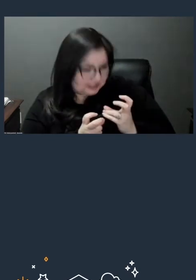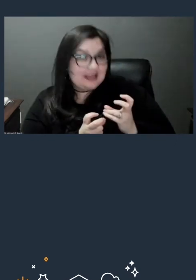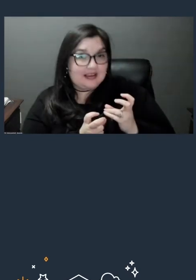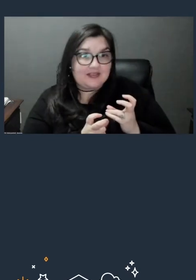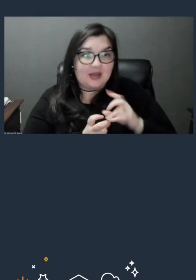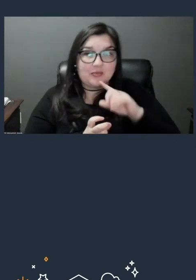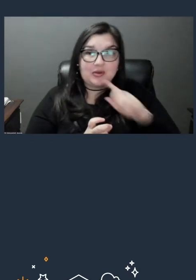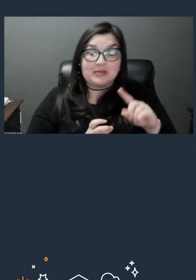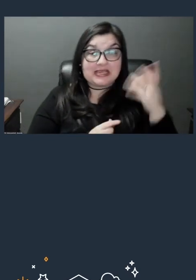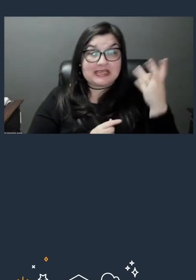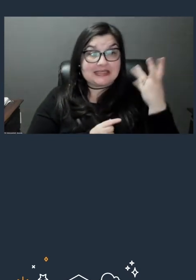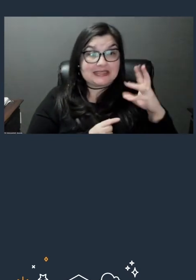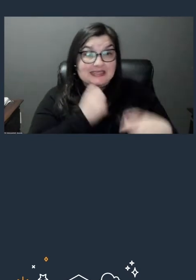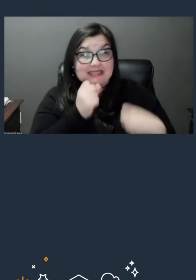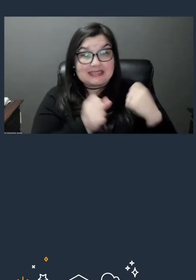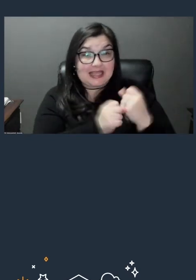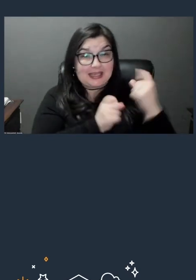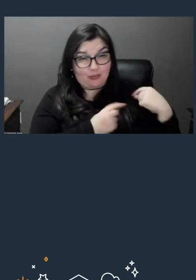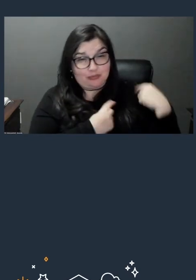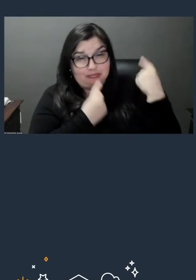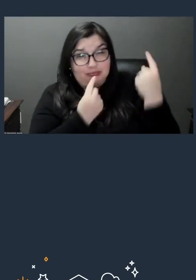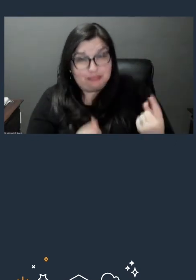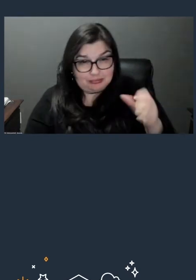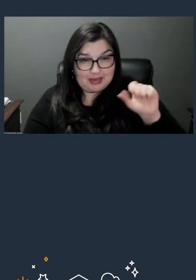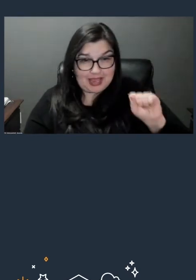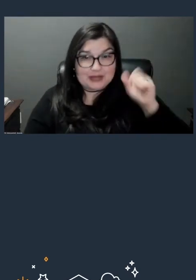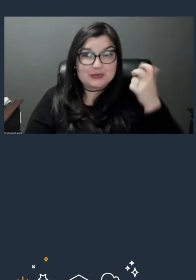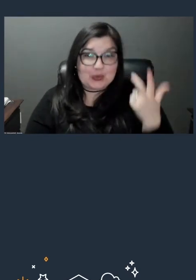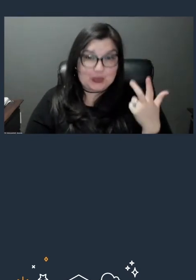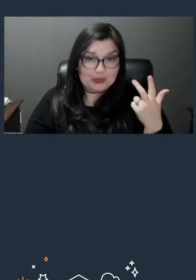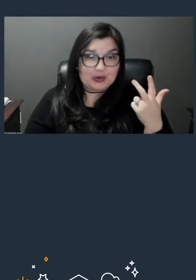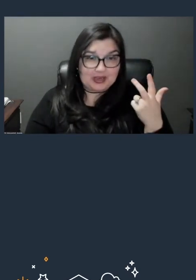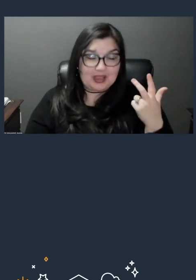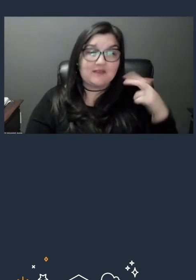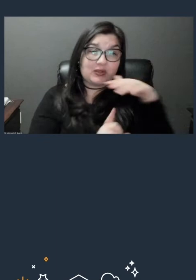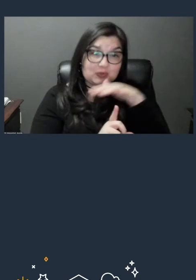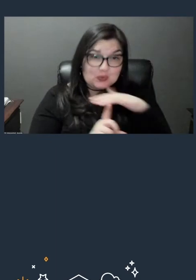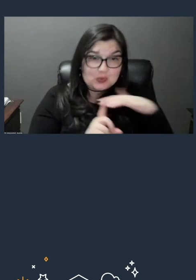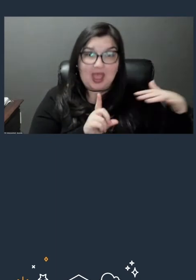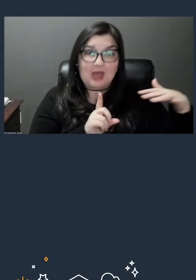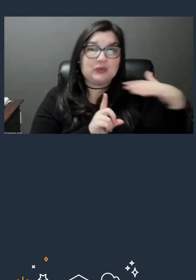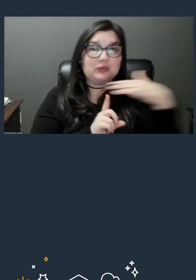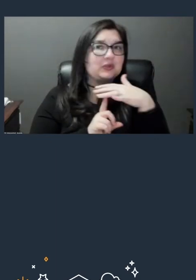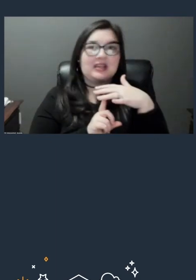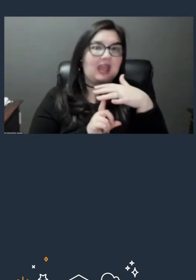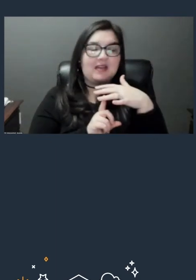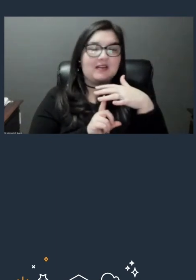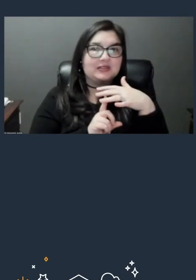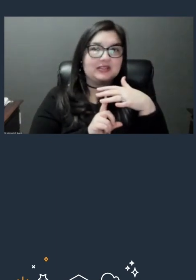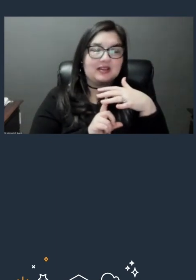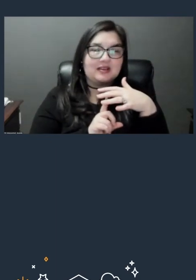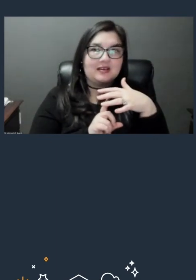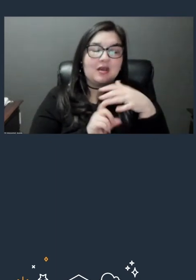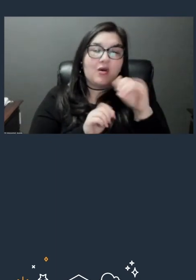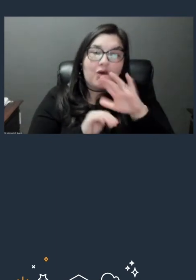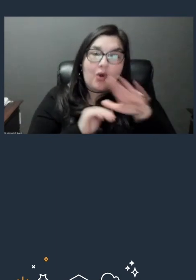in the lifetime of S3, surrounding it with all of the features that support the things